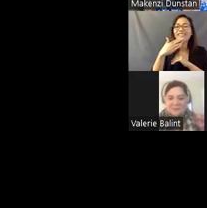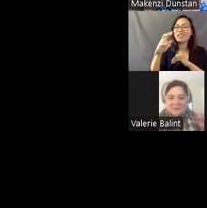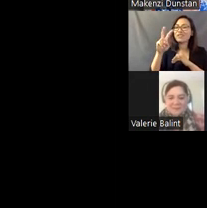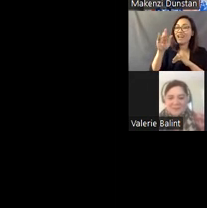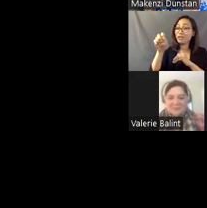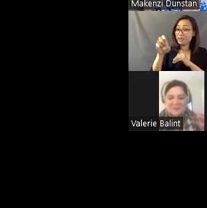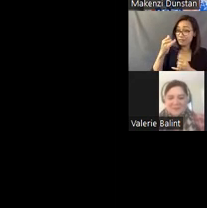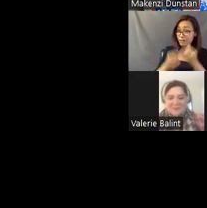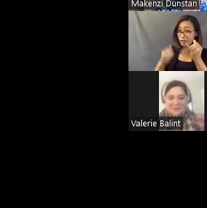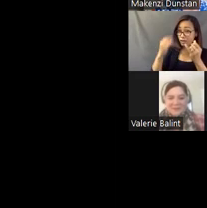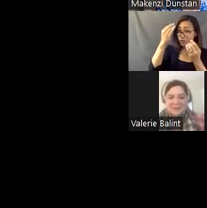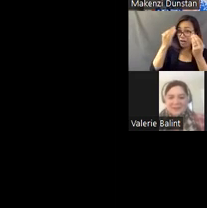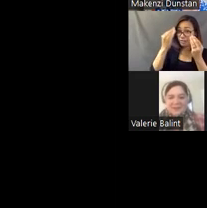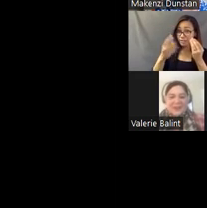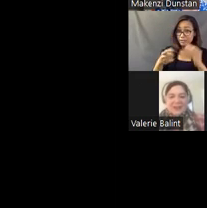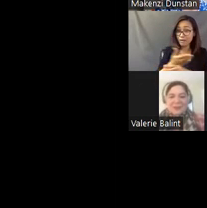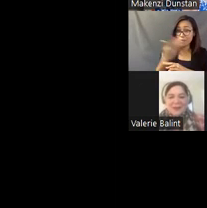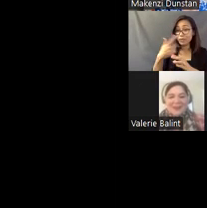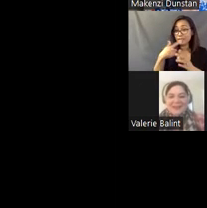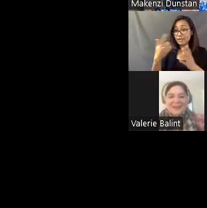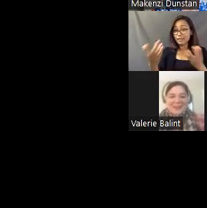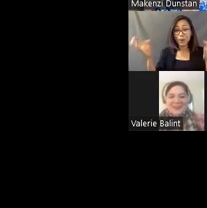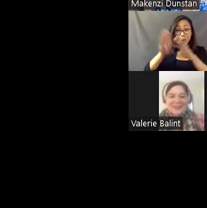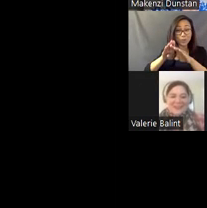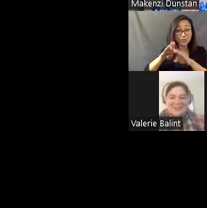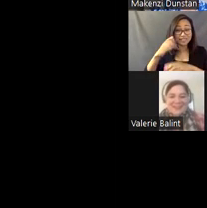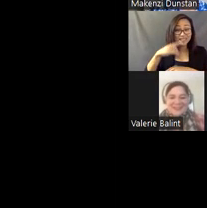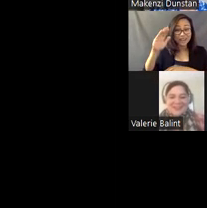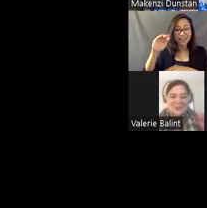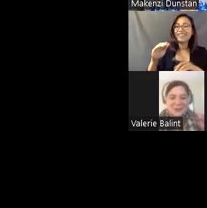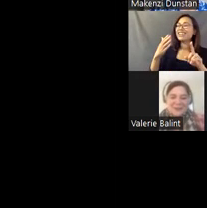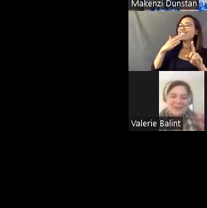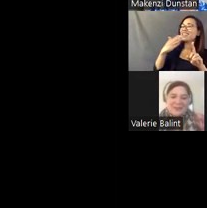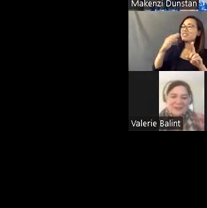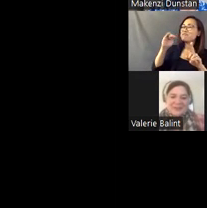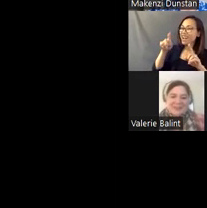[Valerie] Thank you, Mike, for just an extraordinary experience.